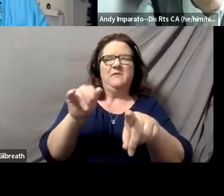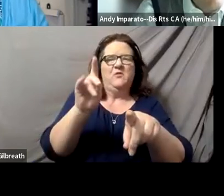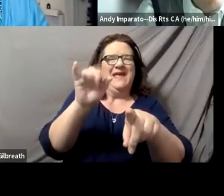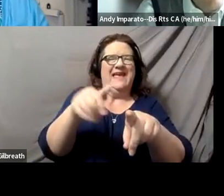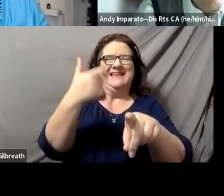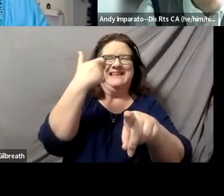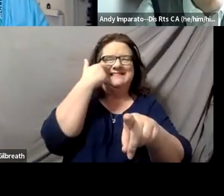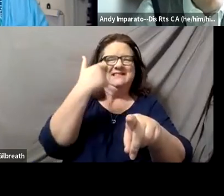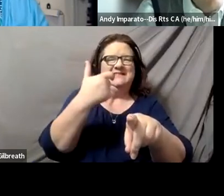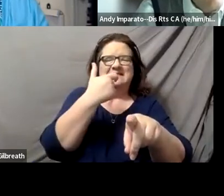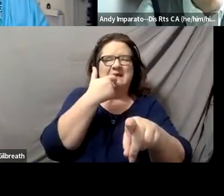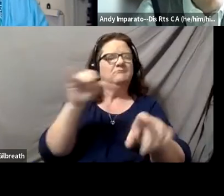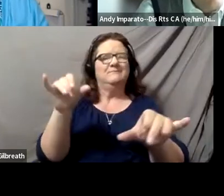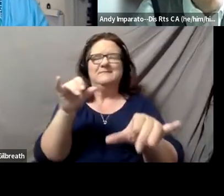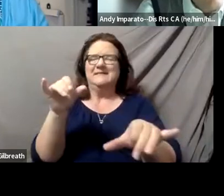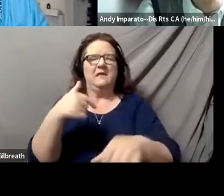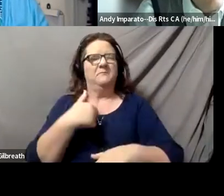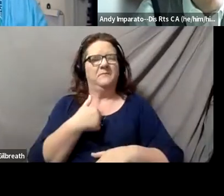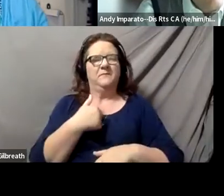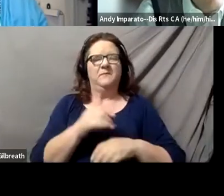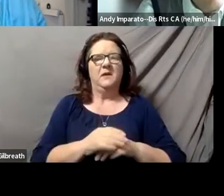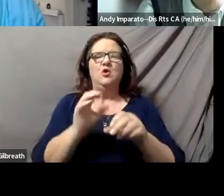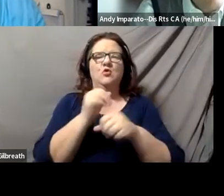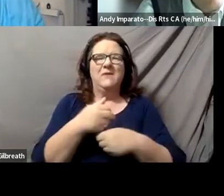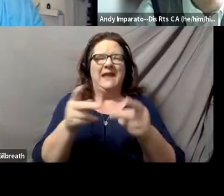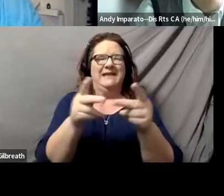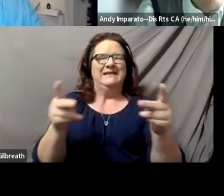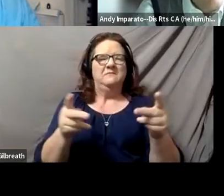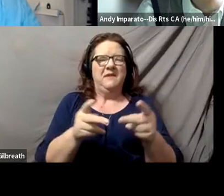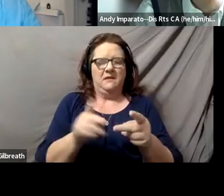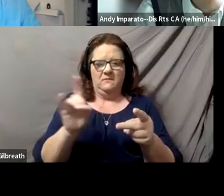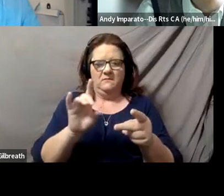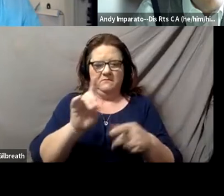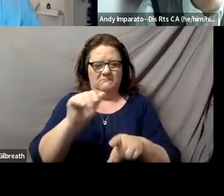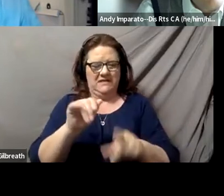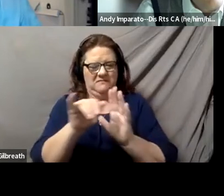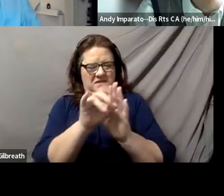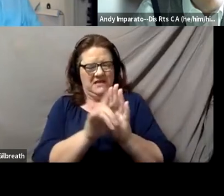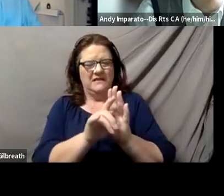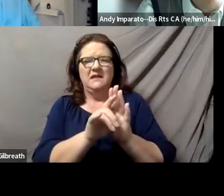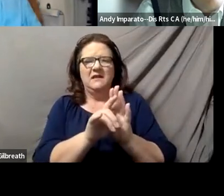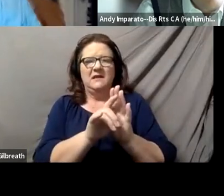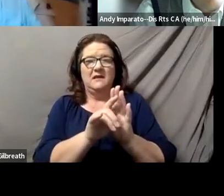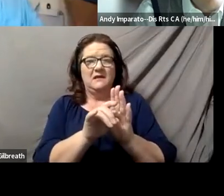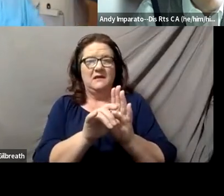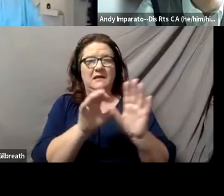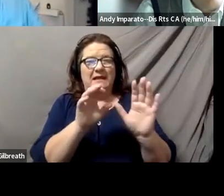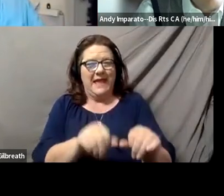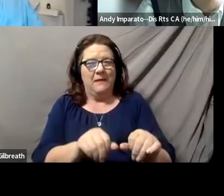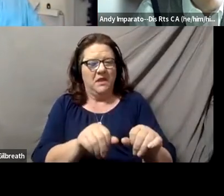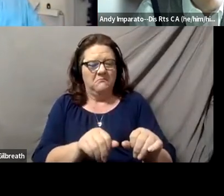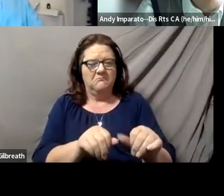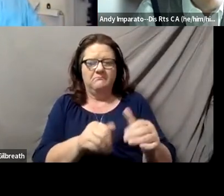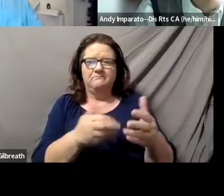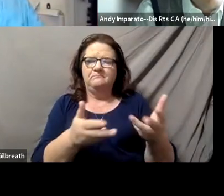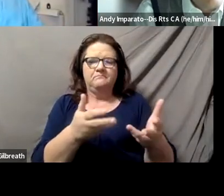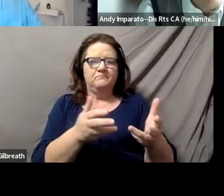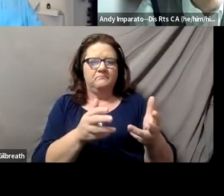about creating spaces where disability identity can be cultivated,